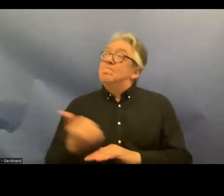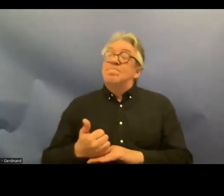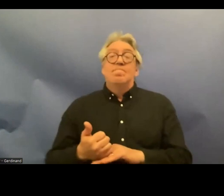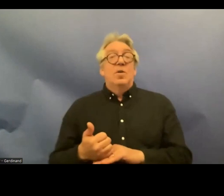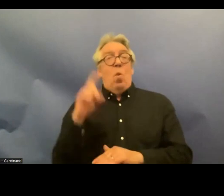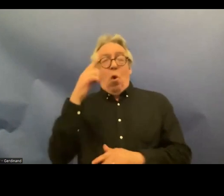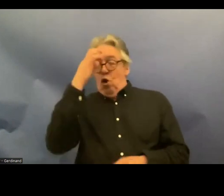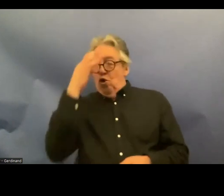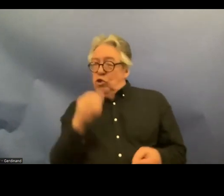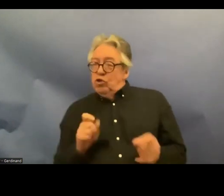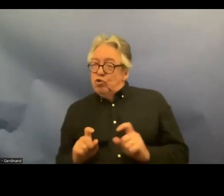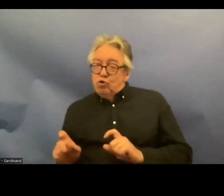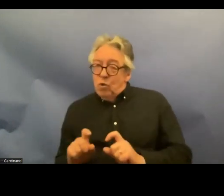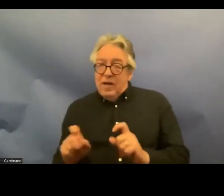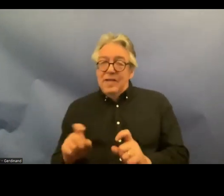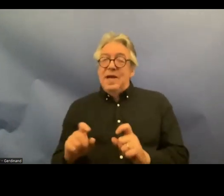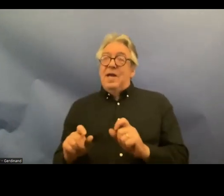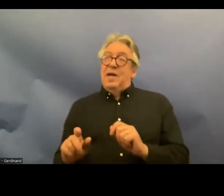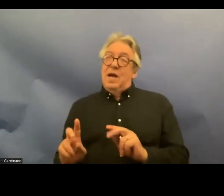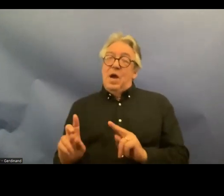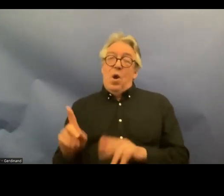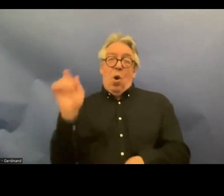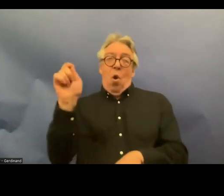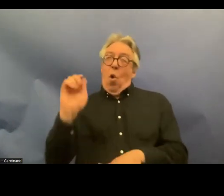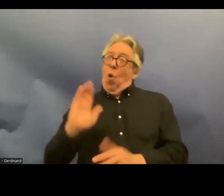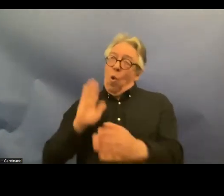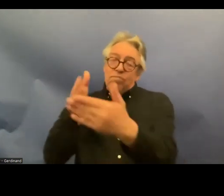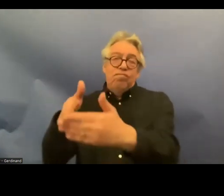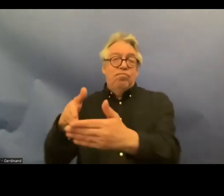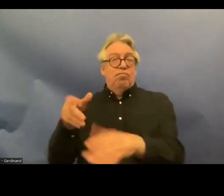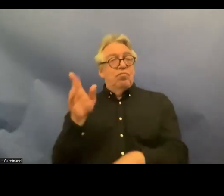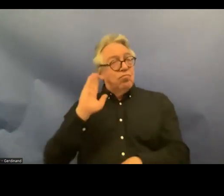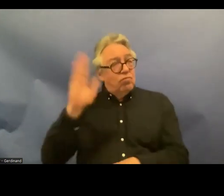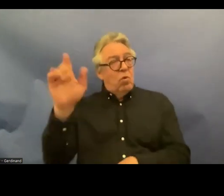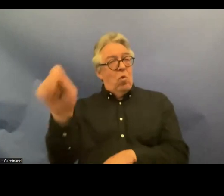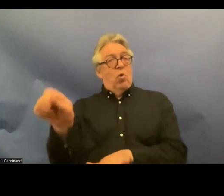litigation by the organizations of uh disabled